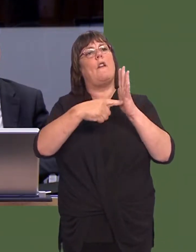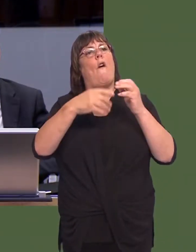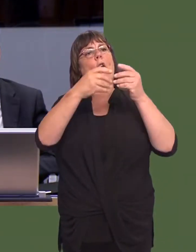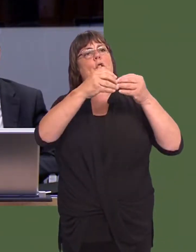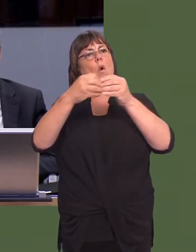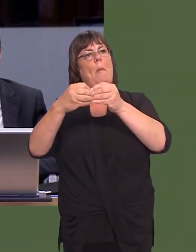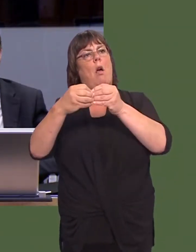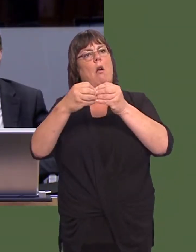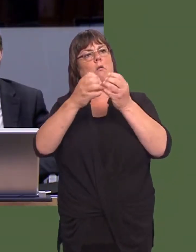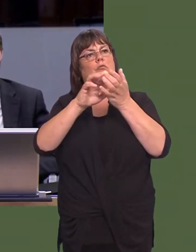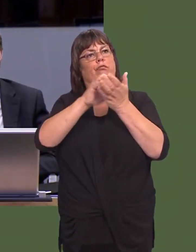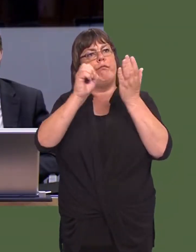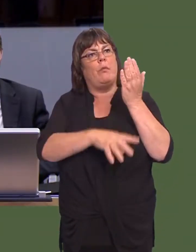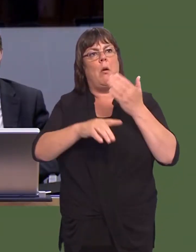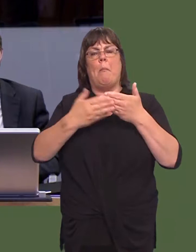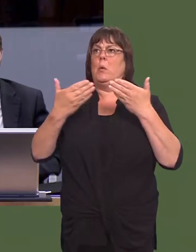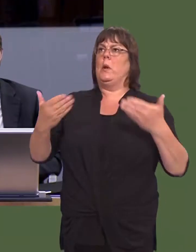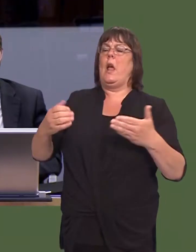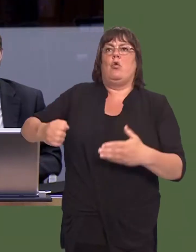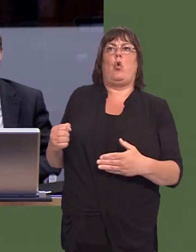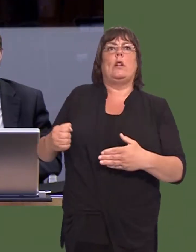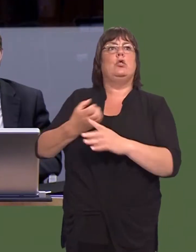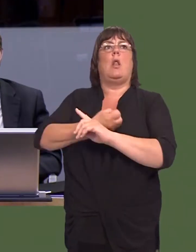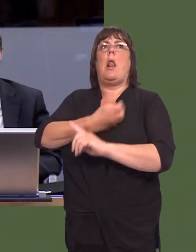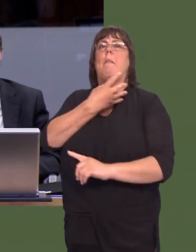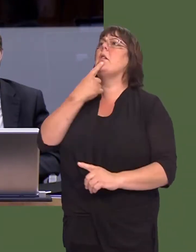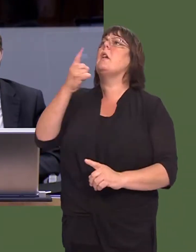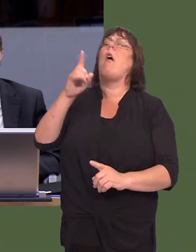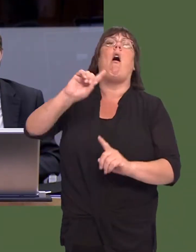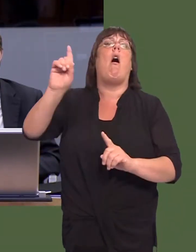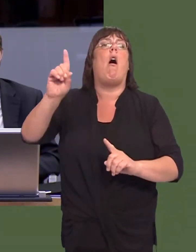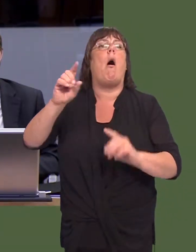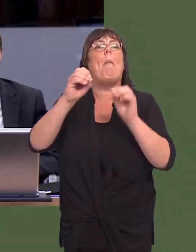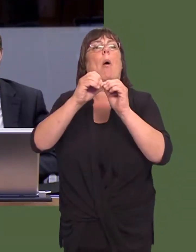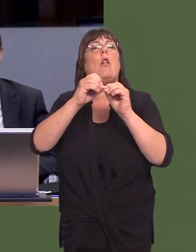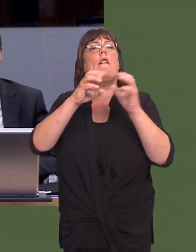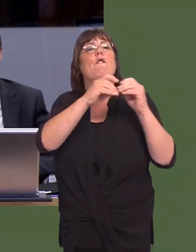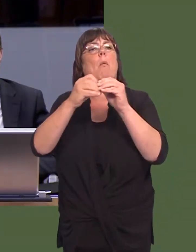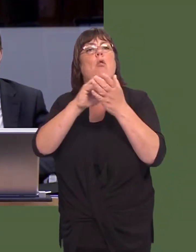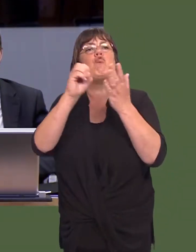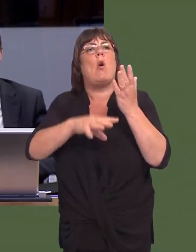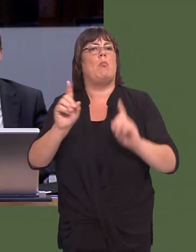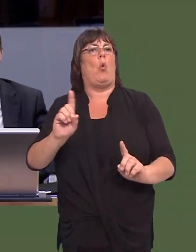Yet today, weíve had Scottish Labour firmly coming out and saying that there are no plans to get rid of the Barnett formula.